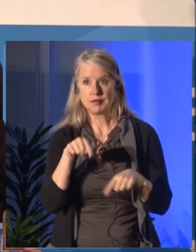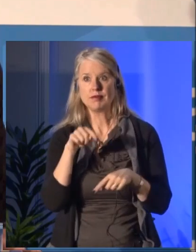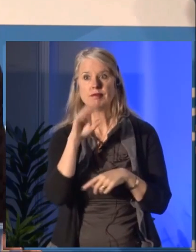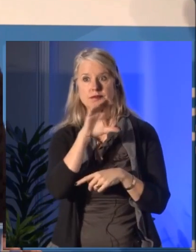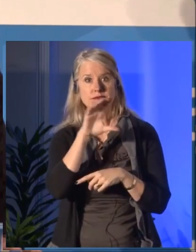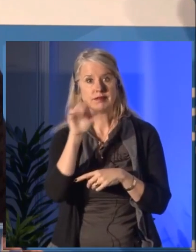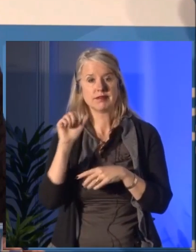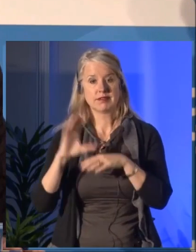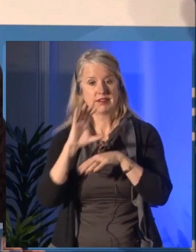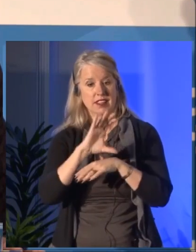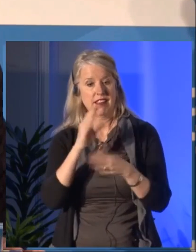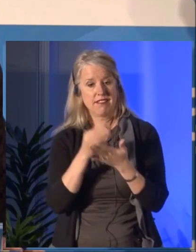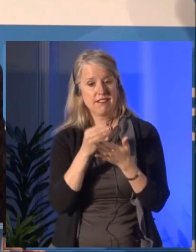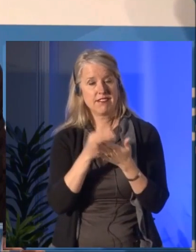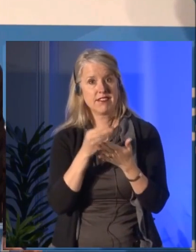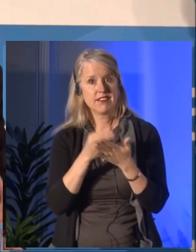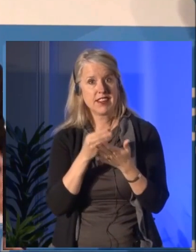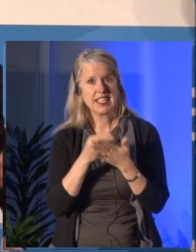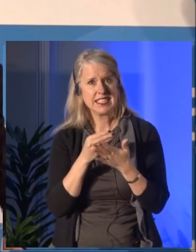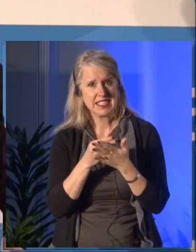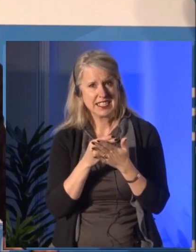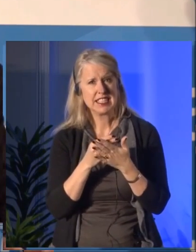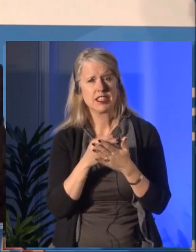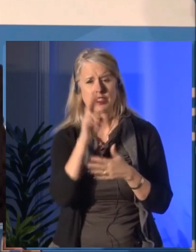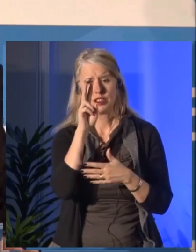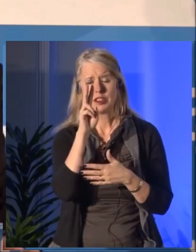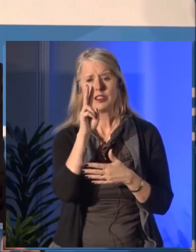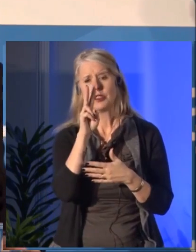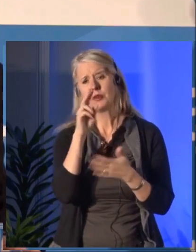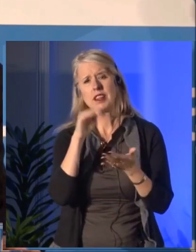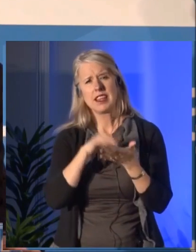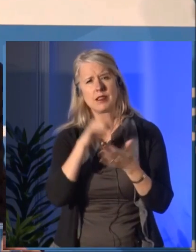and small received funding from the Canada Council.